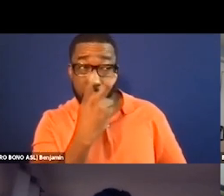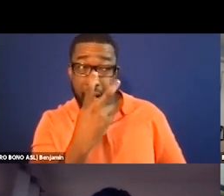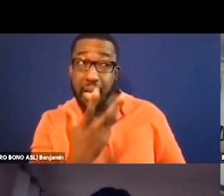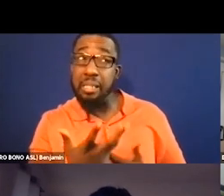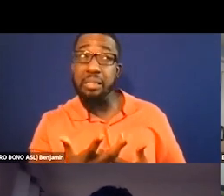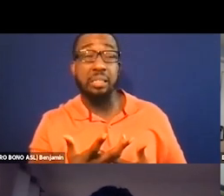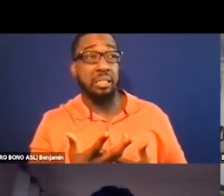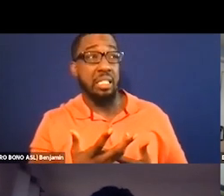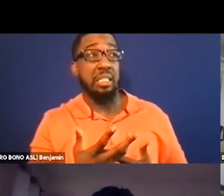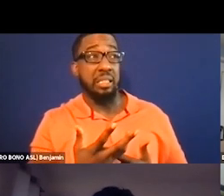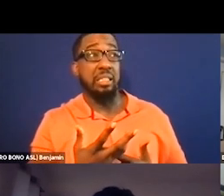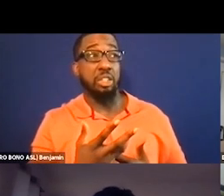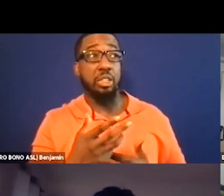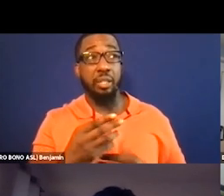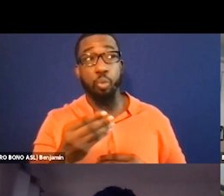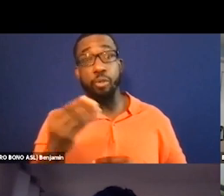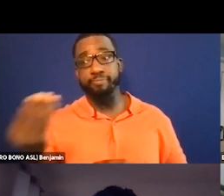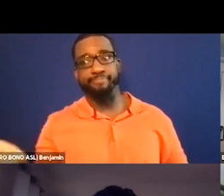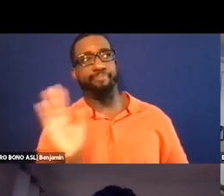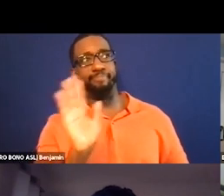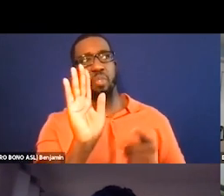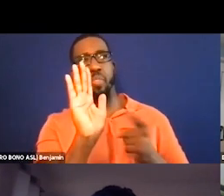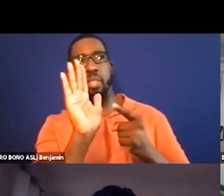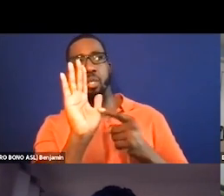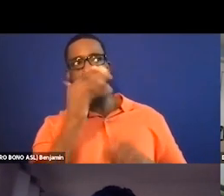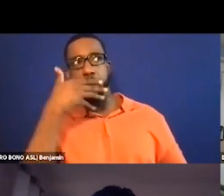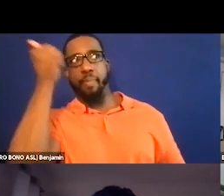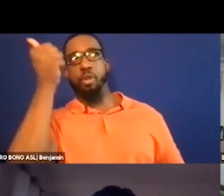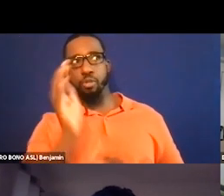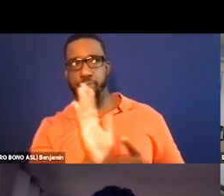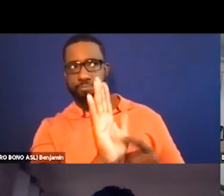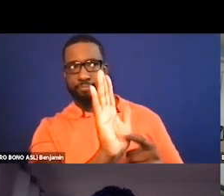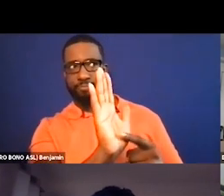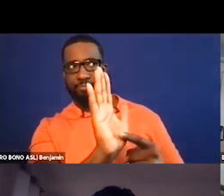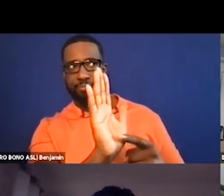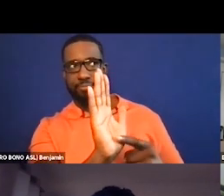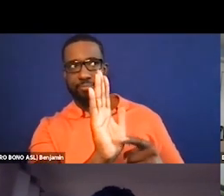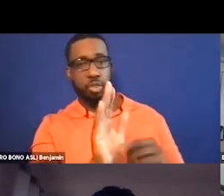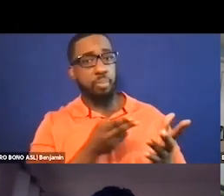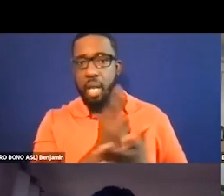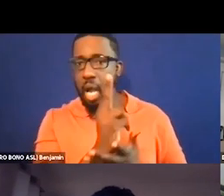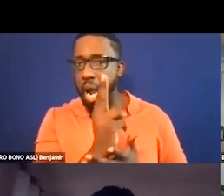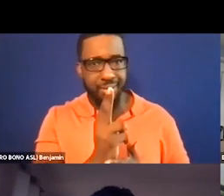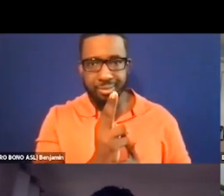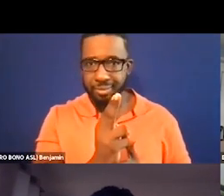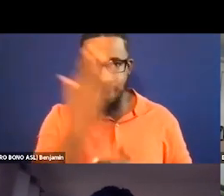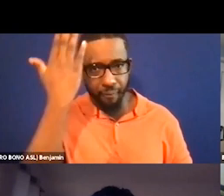Like these are better audio described films that might -- just are the best for showcasing audio